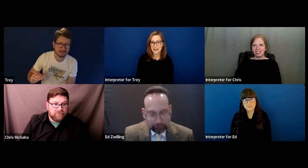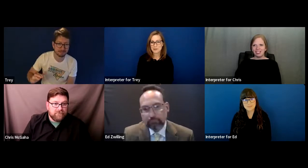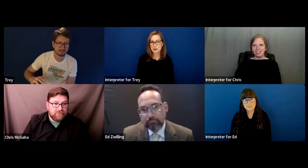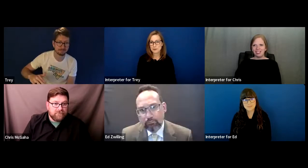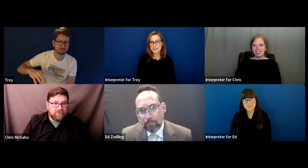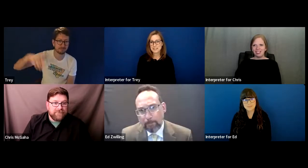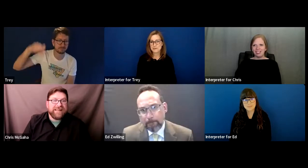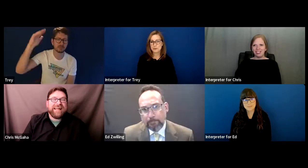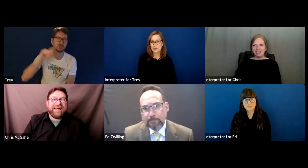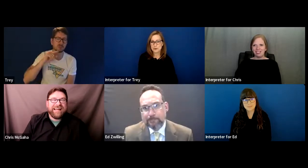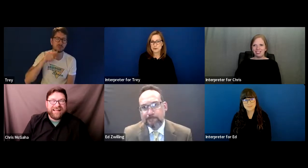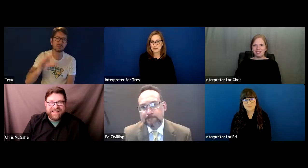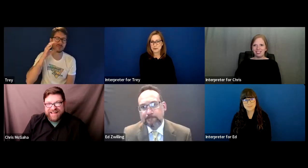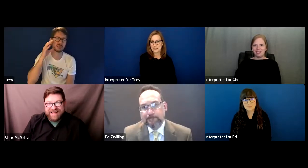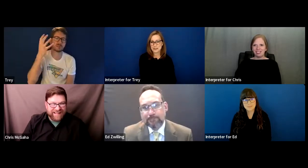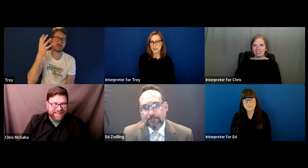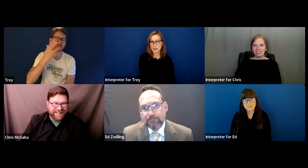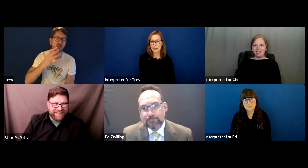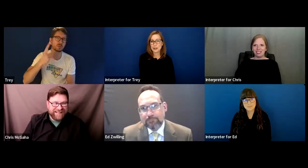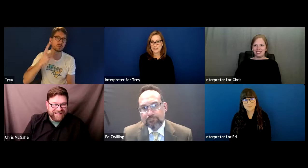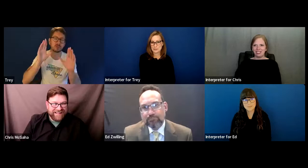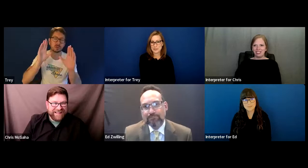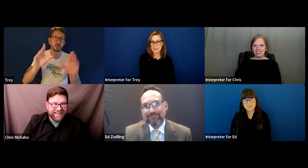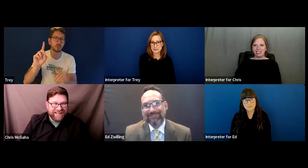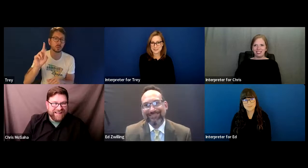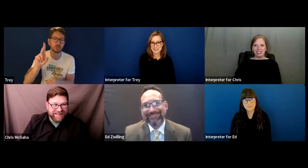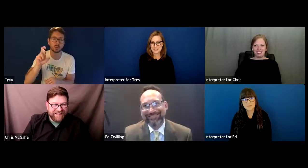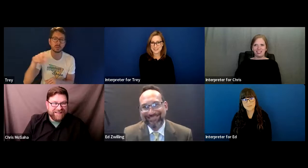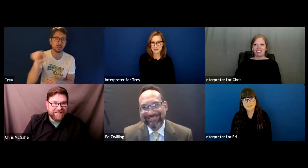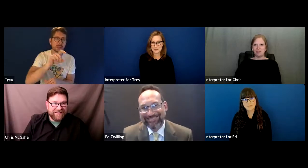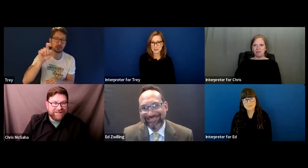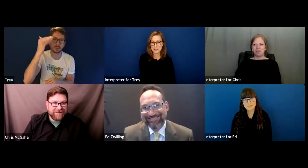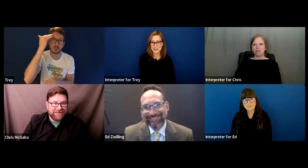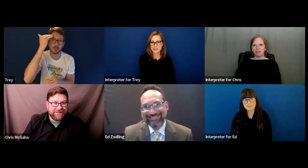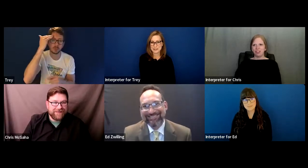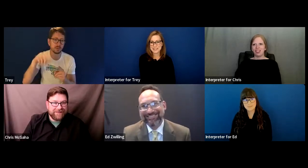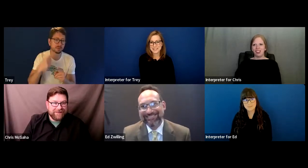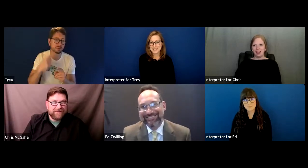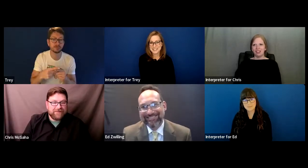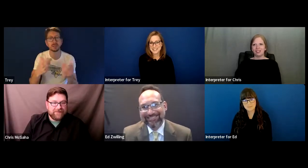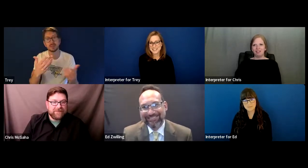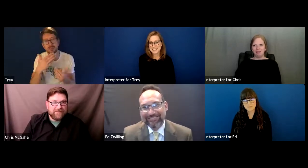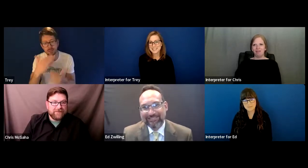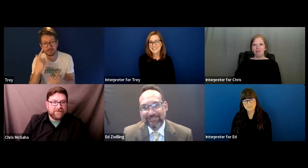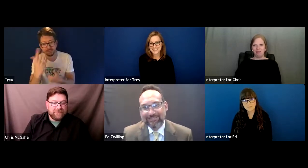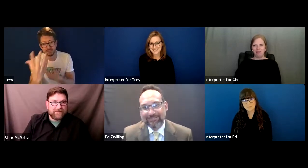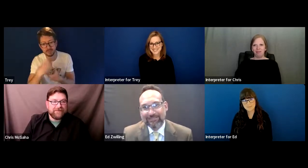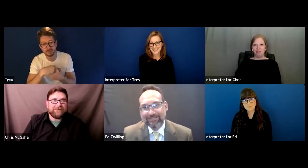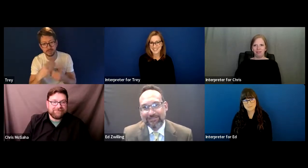I've known Chris for a long time time. Many years. Since I was very young.